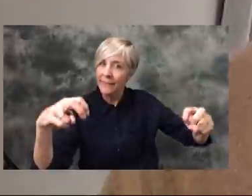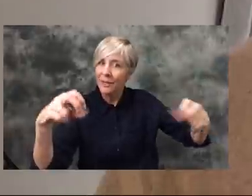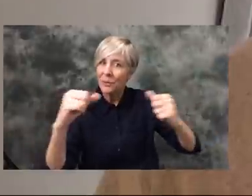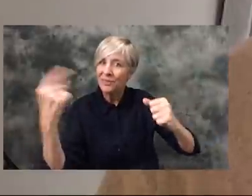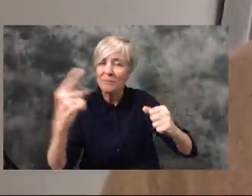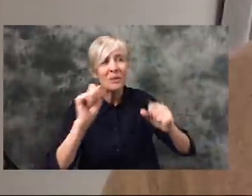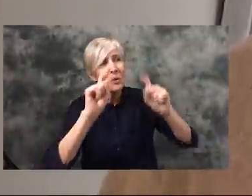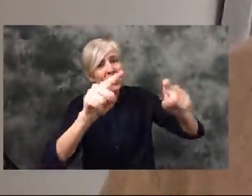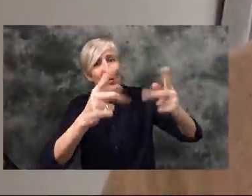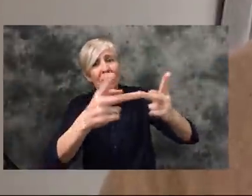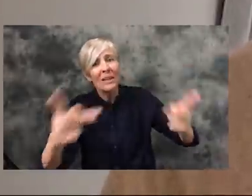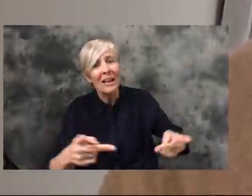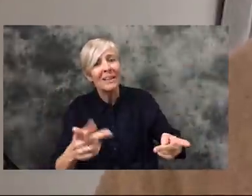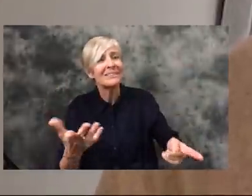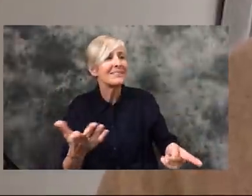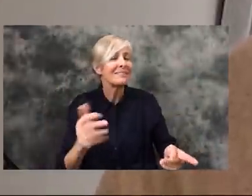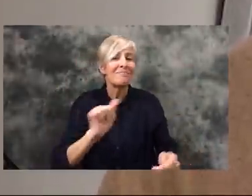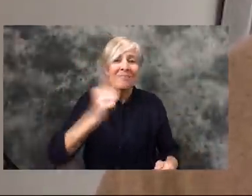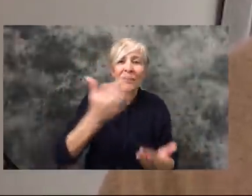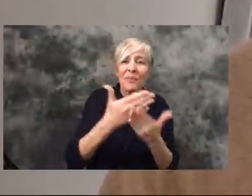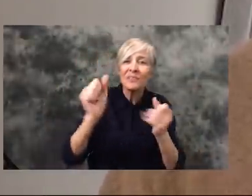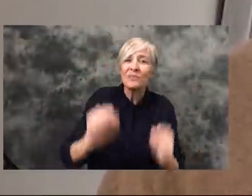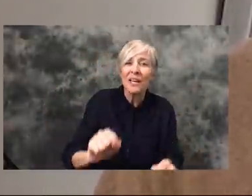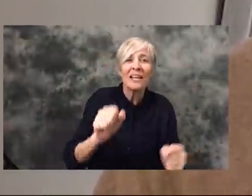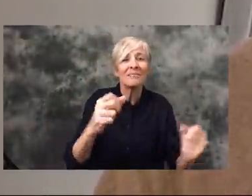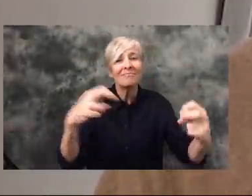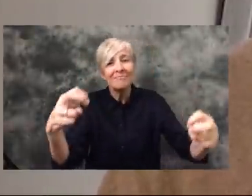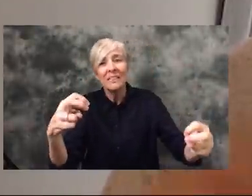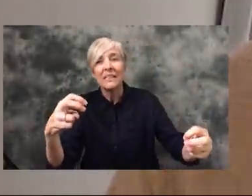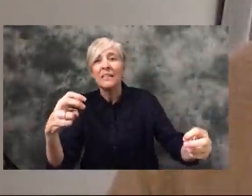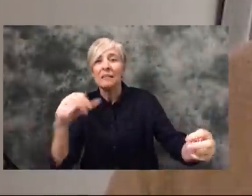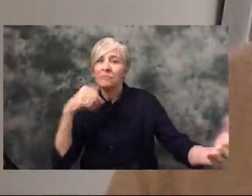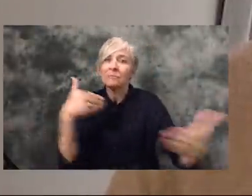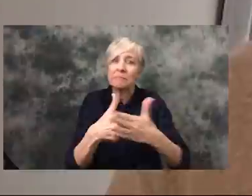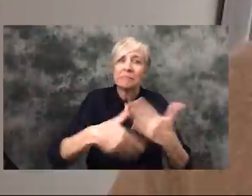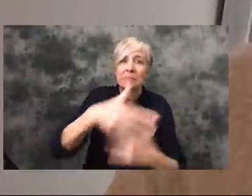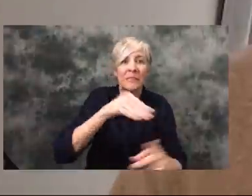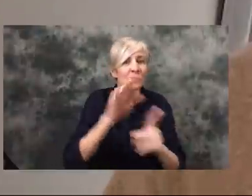places you can go and things you can do where you minimize risks but can also